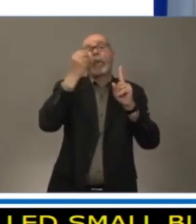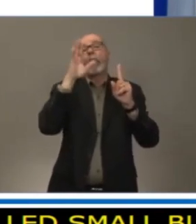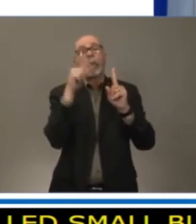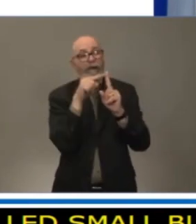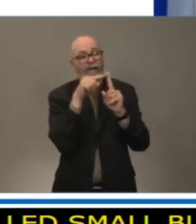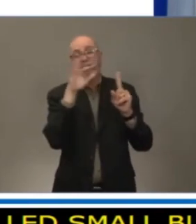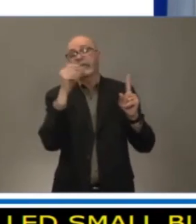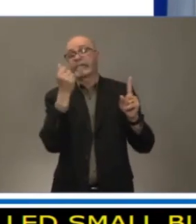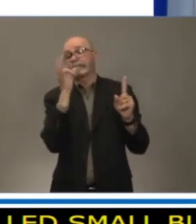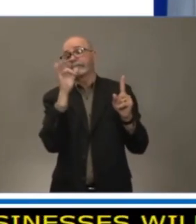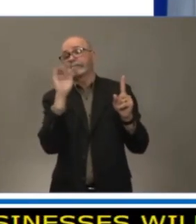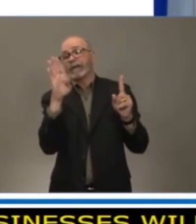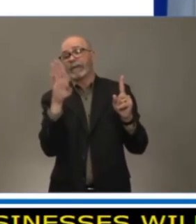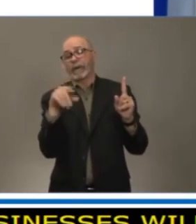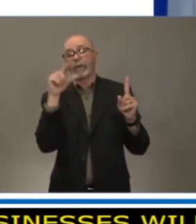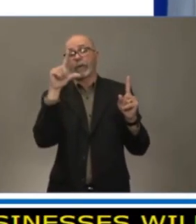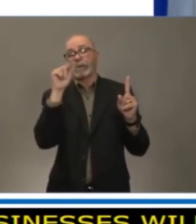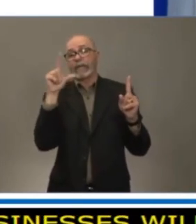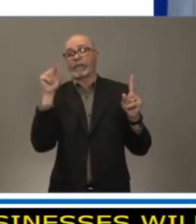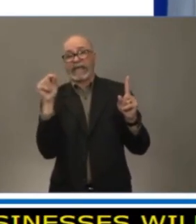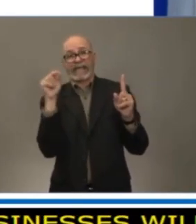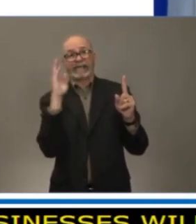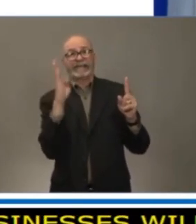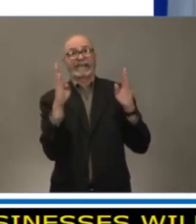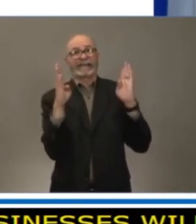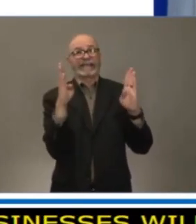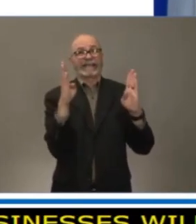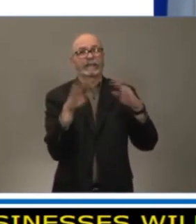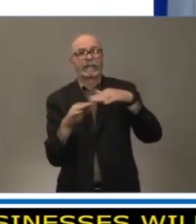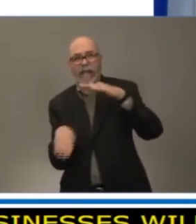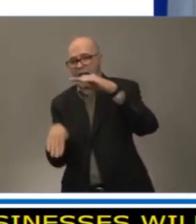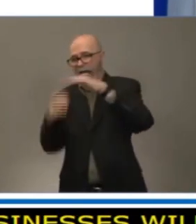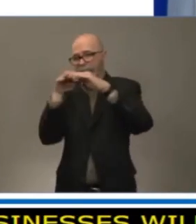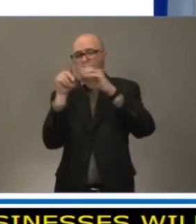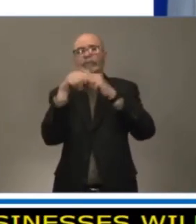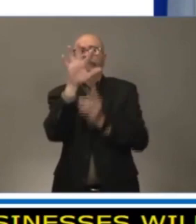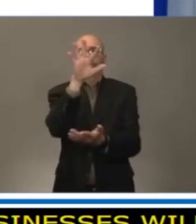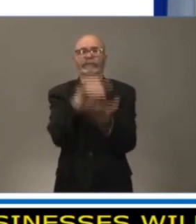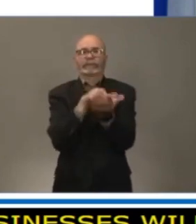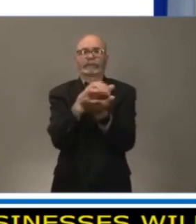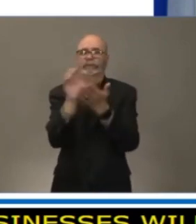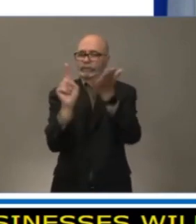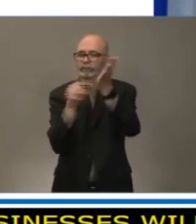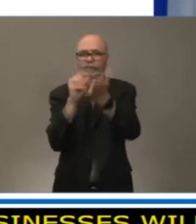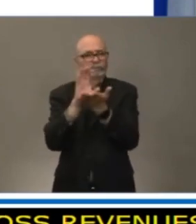of $5,000 this flexibility one-time upfront grant can be used for any